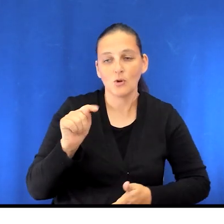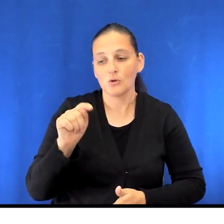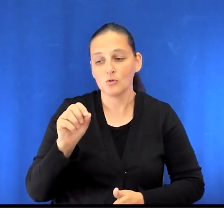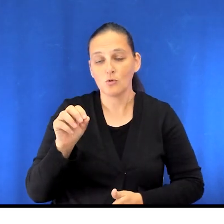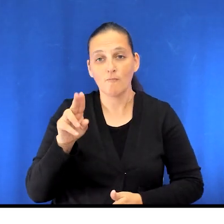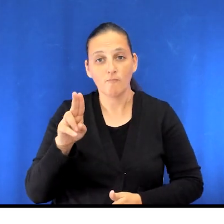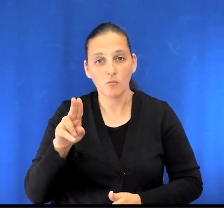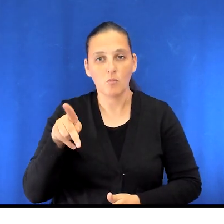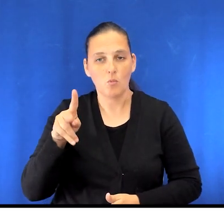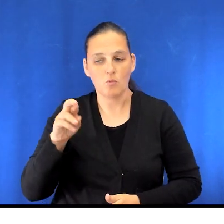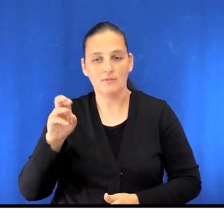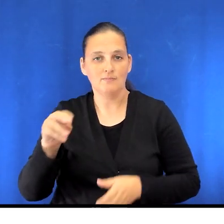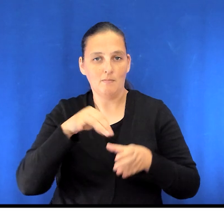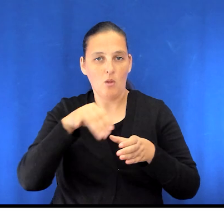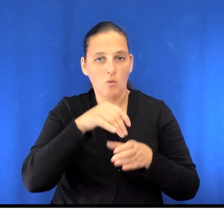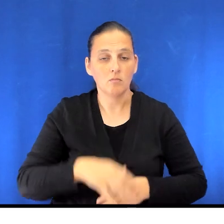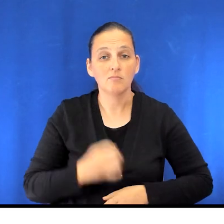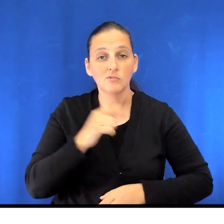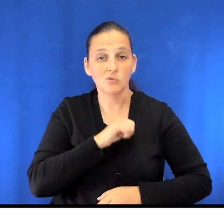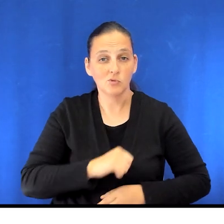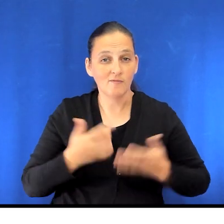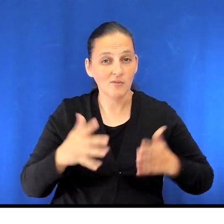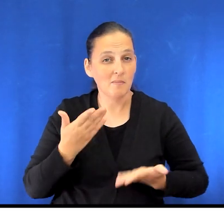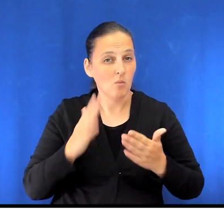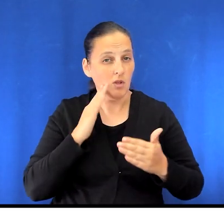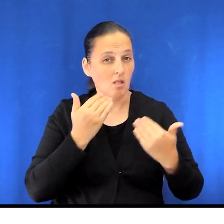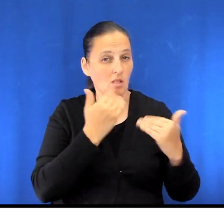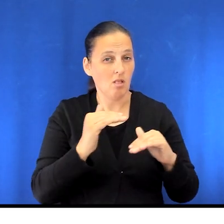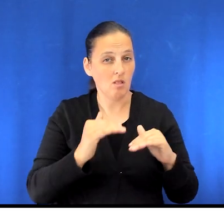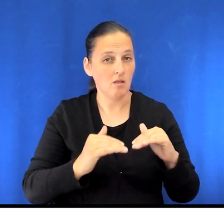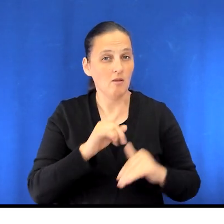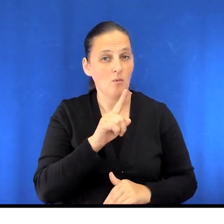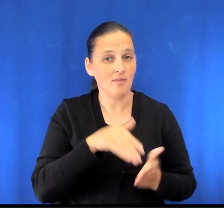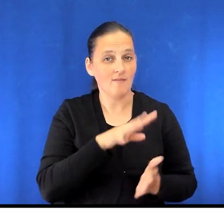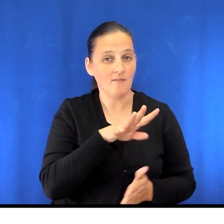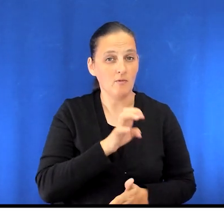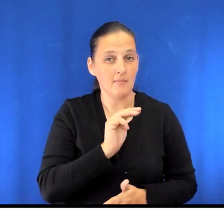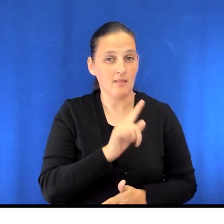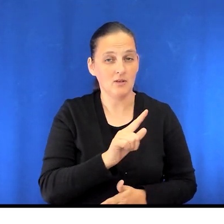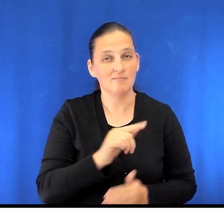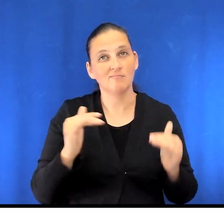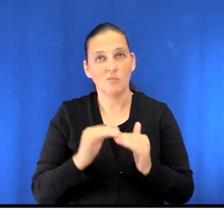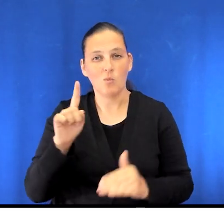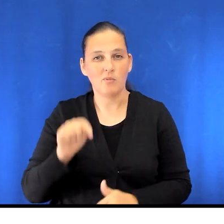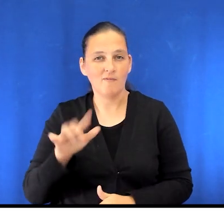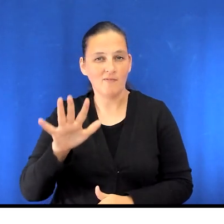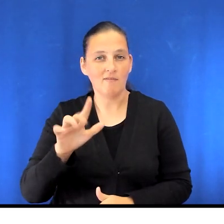Note that after surgery, you may be restricted to drinking 1500 milliliters. That's 1.5 liters of fluid a day.